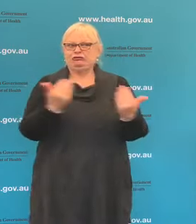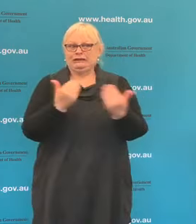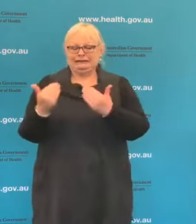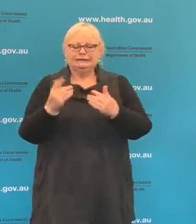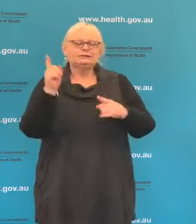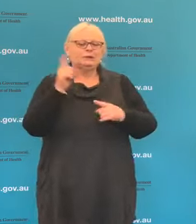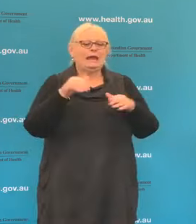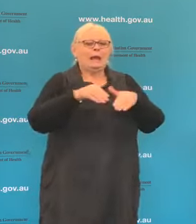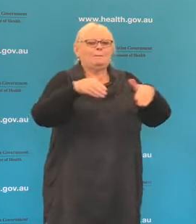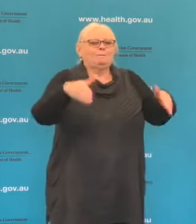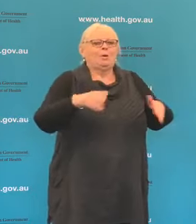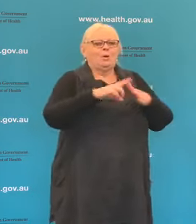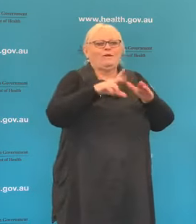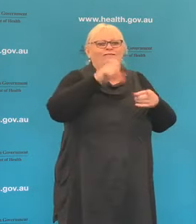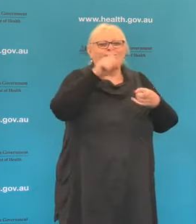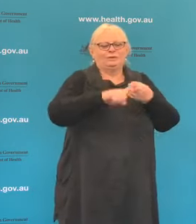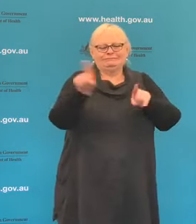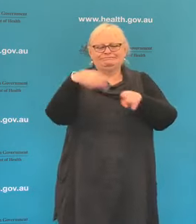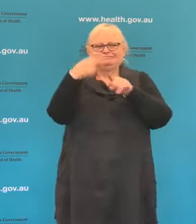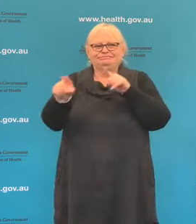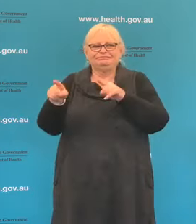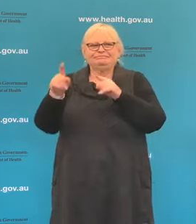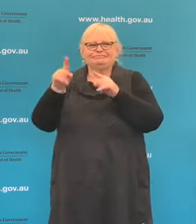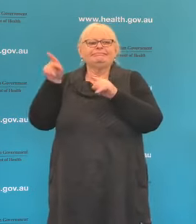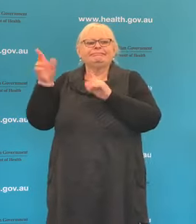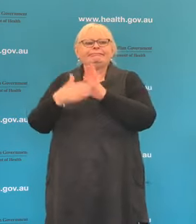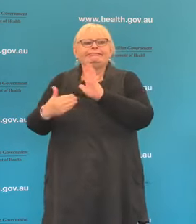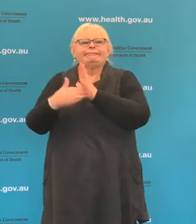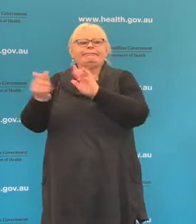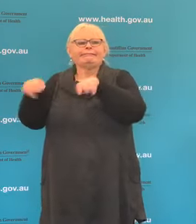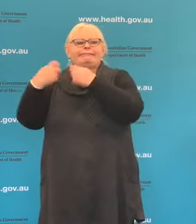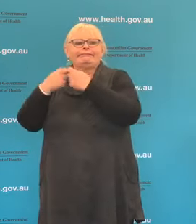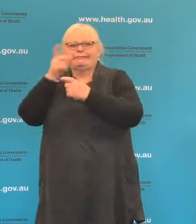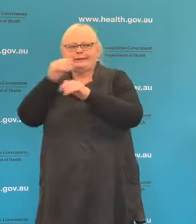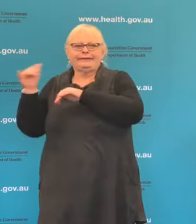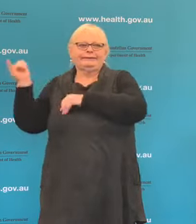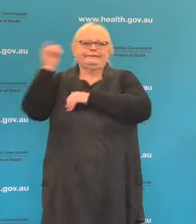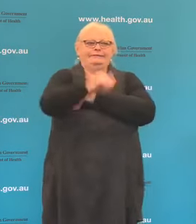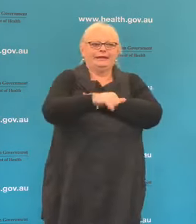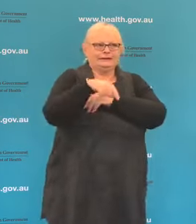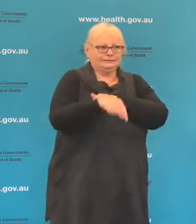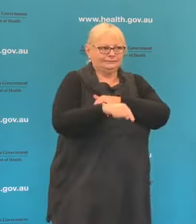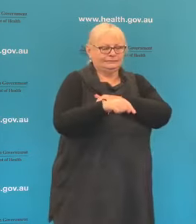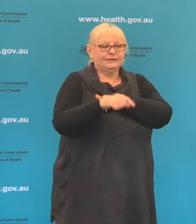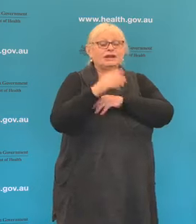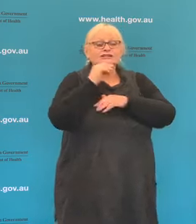to fly from New Zealand to Australia. That was based on medical advice from the Chief Medical Officer. What